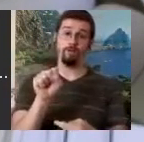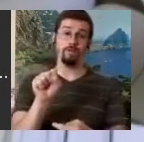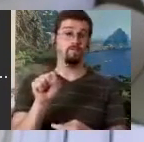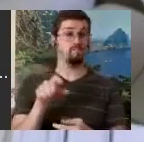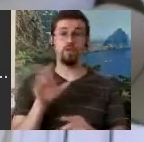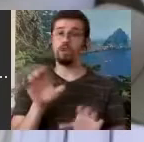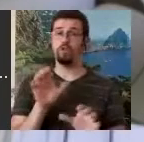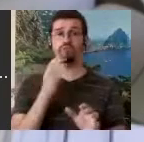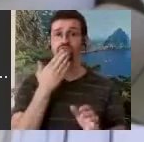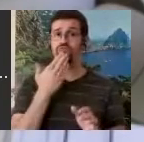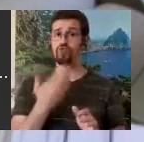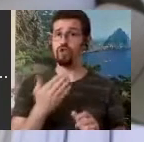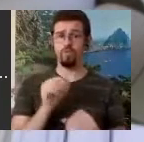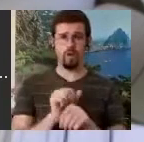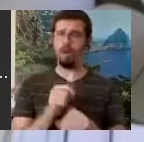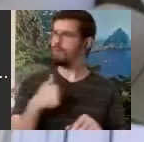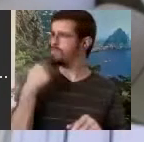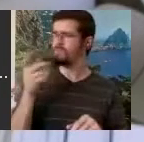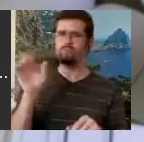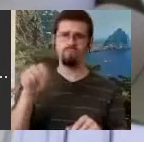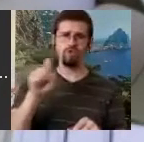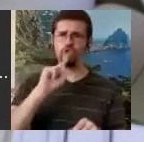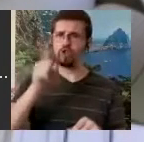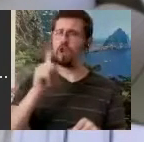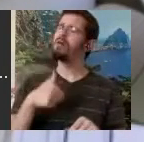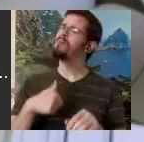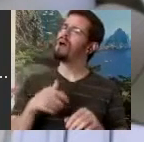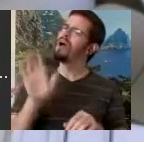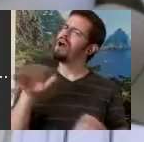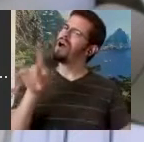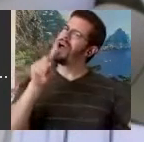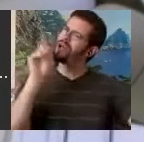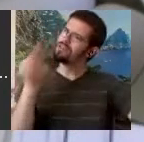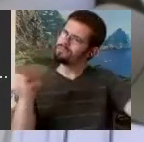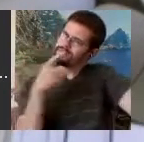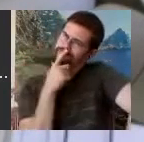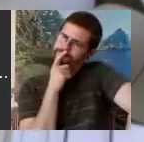of course I'll do this, but I want to ask you something. Danish Sign Language looks